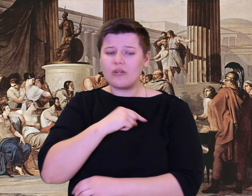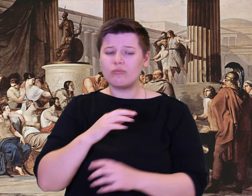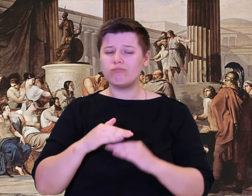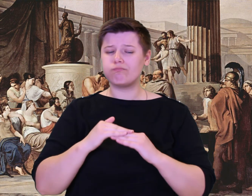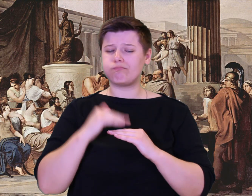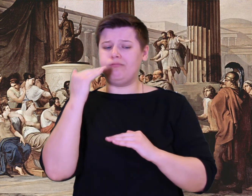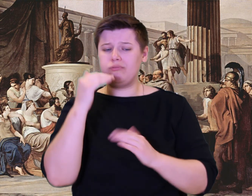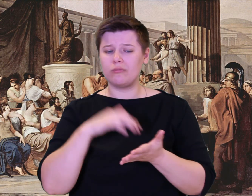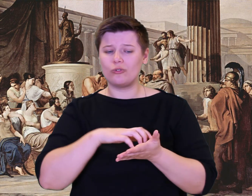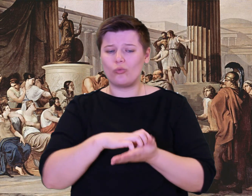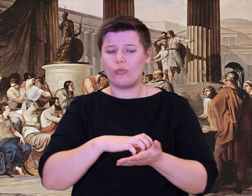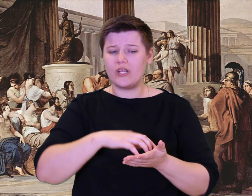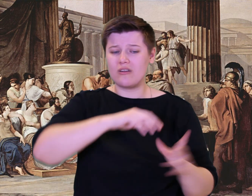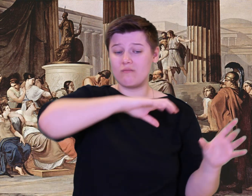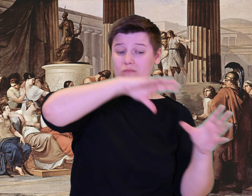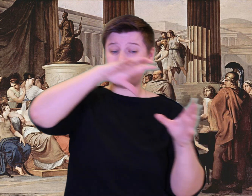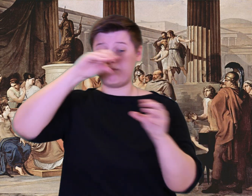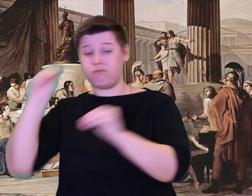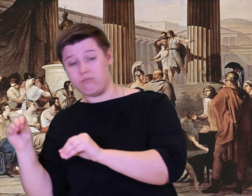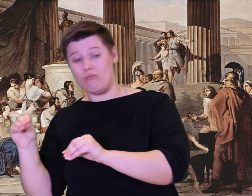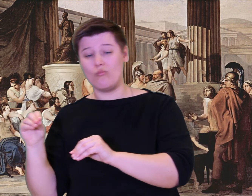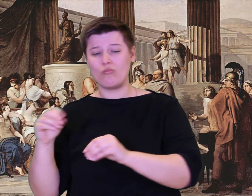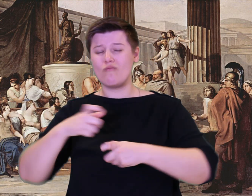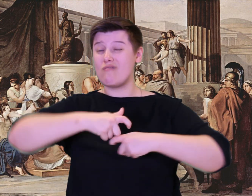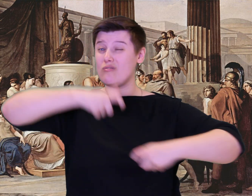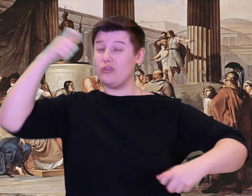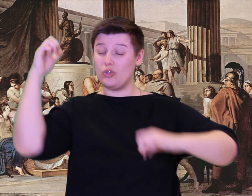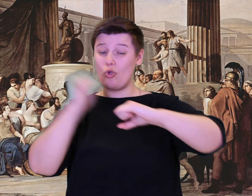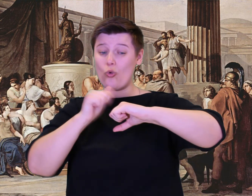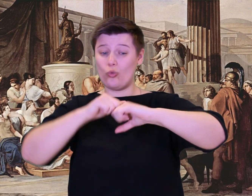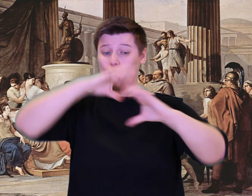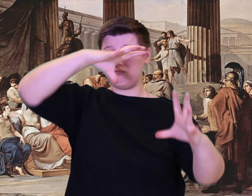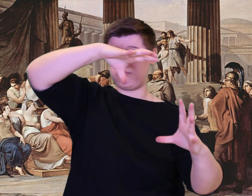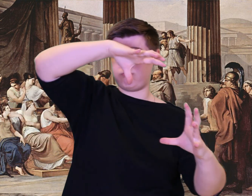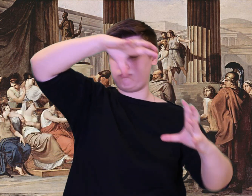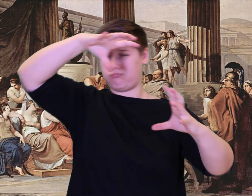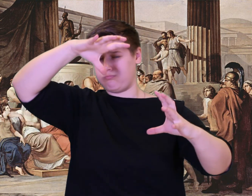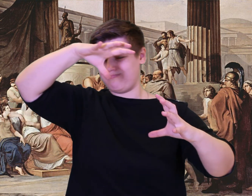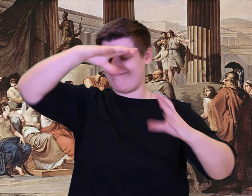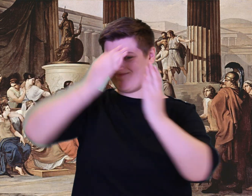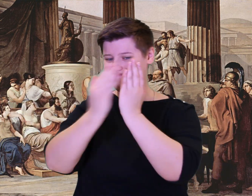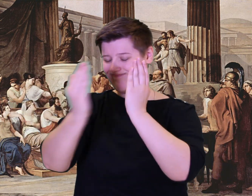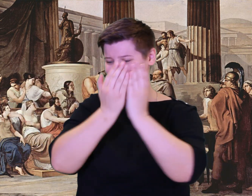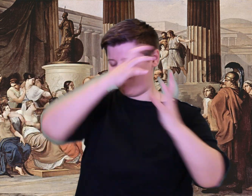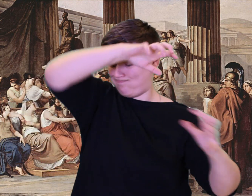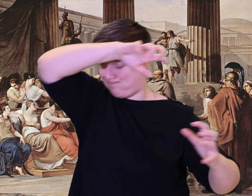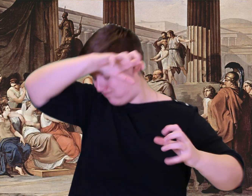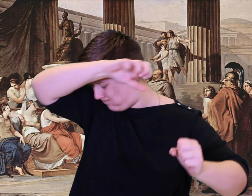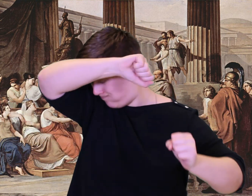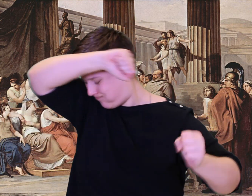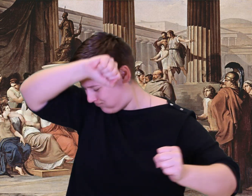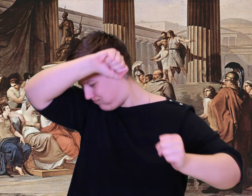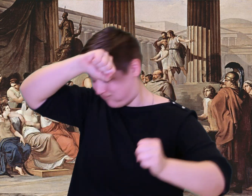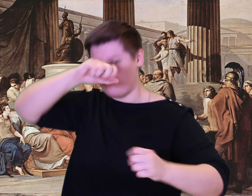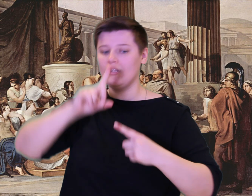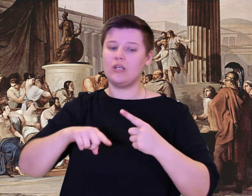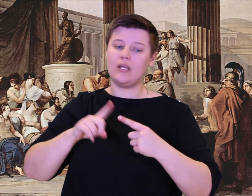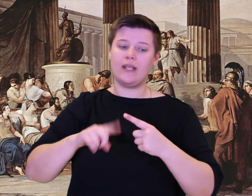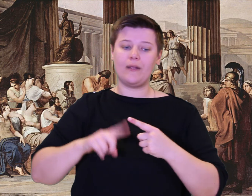That would have doomed us all. On second thought, I realized we were too weak to move the mighty stone he set in the high